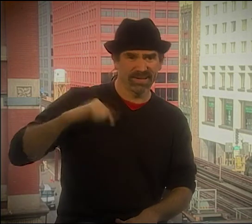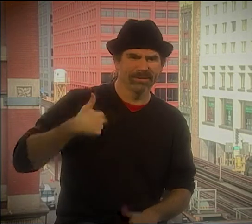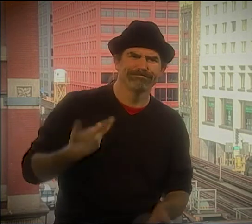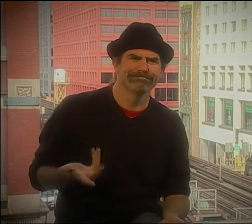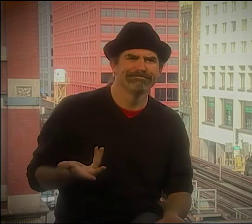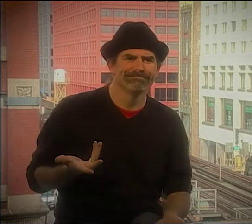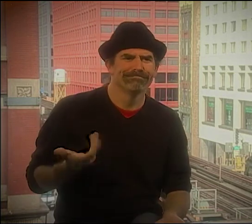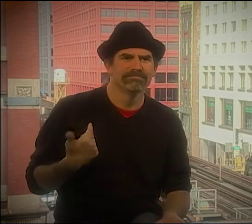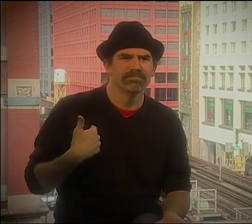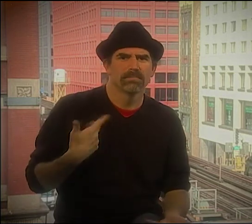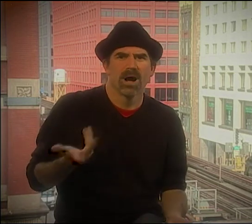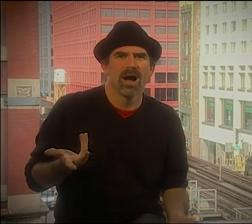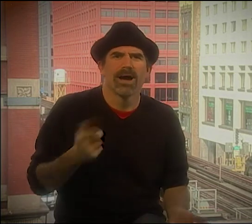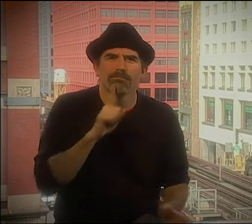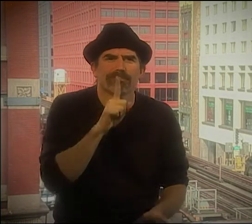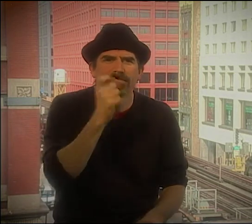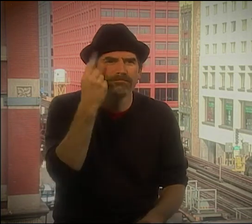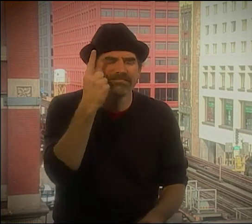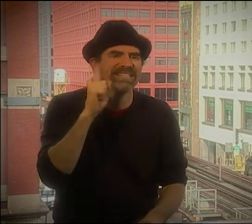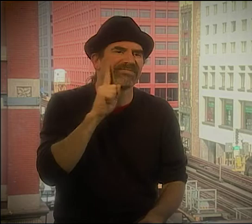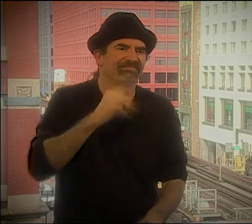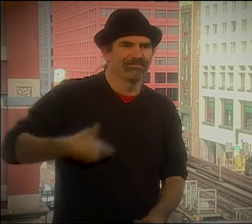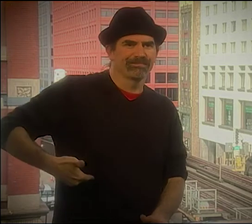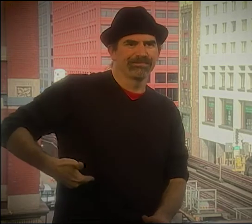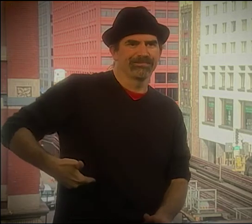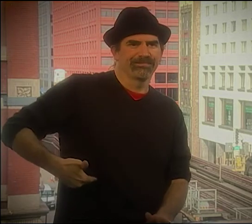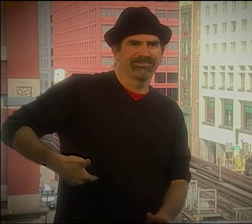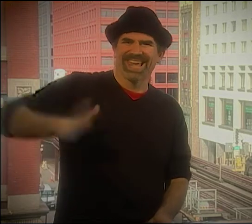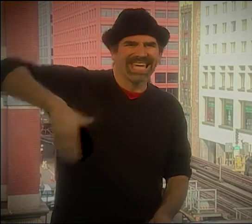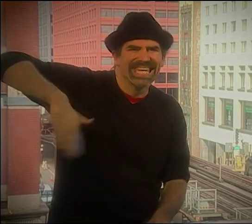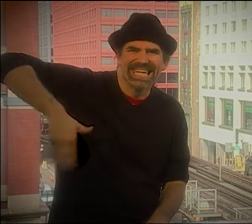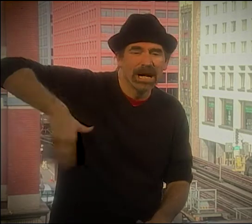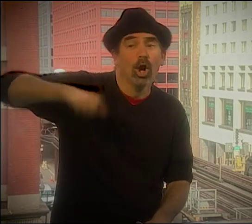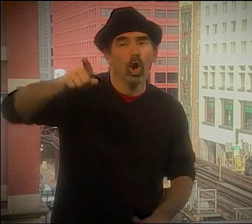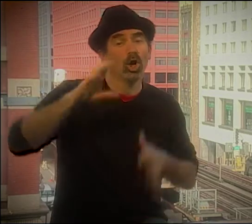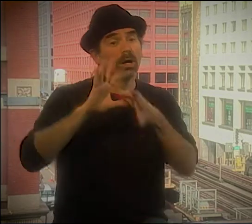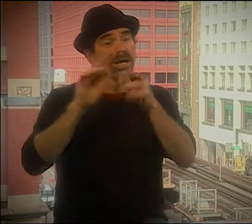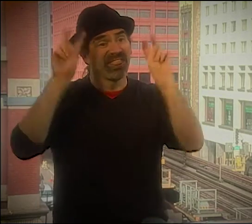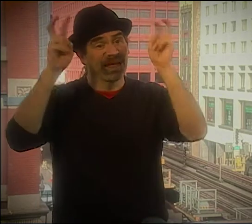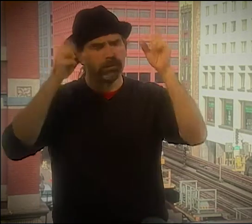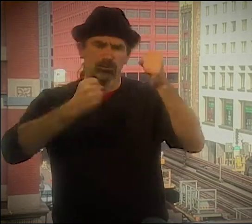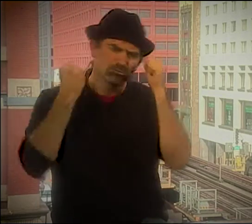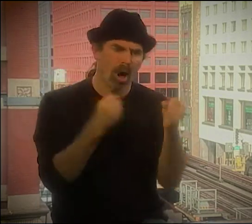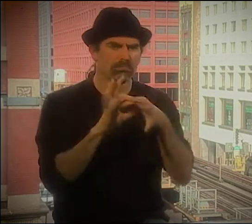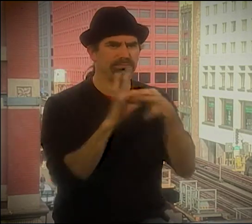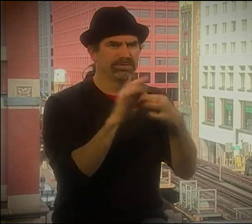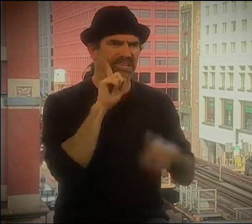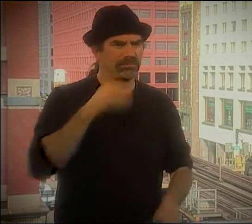ELLA'S JUST AMAZING IN HER ABILITY TO PRODUCE THIS CLEAR IMAGERY.